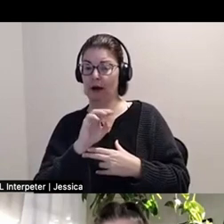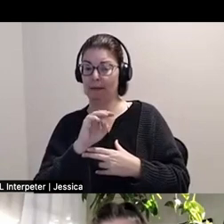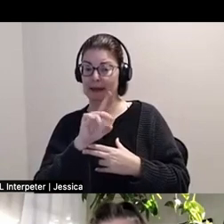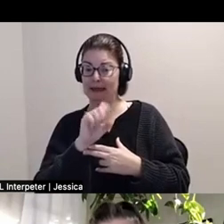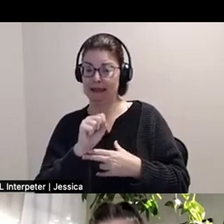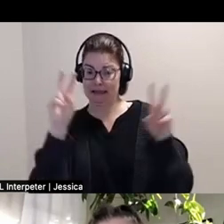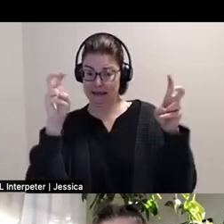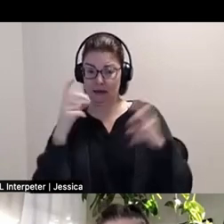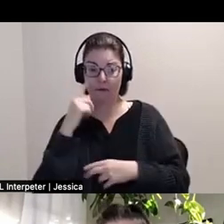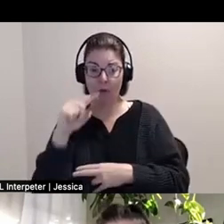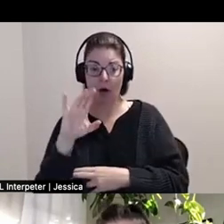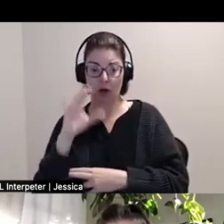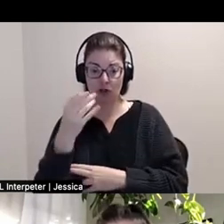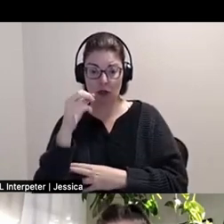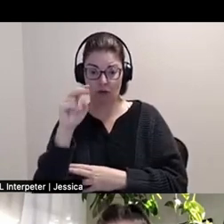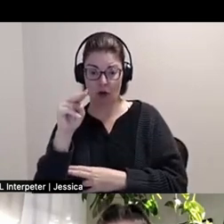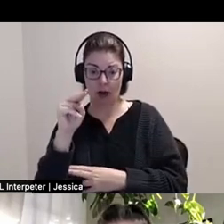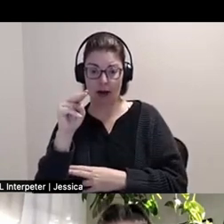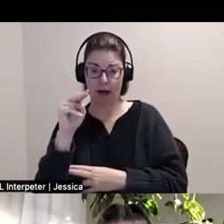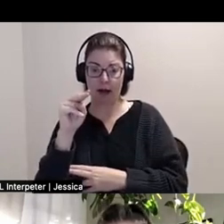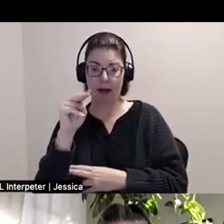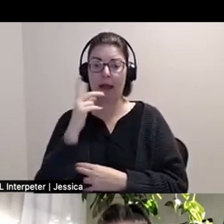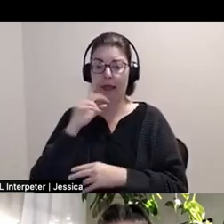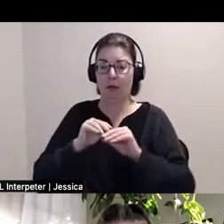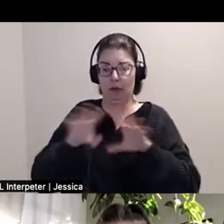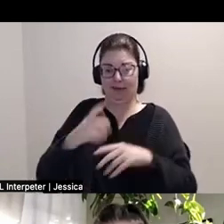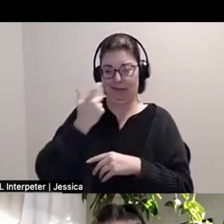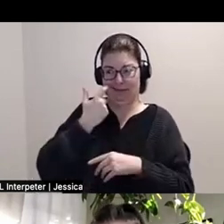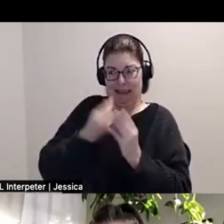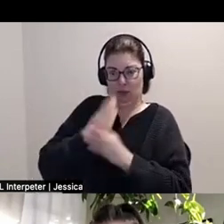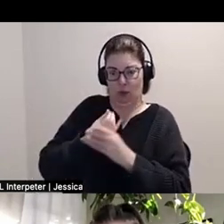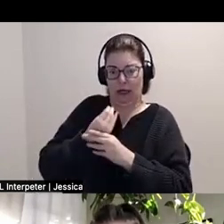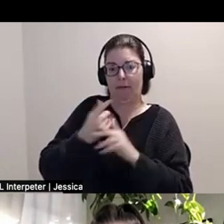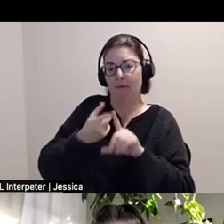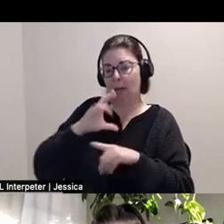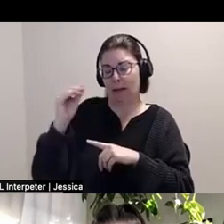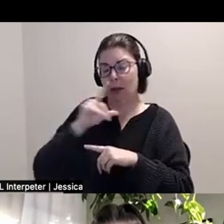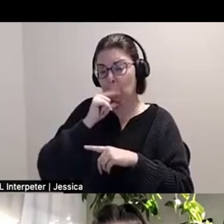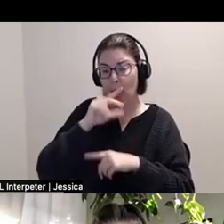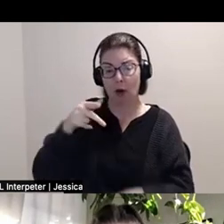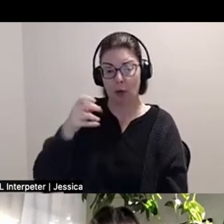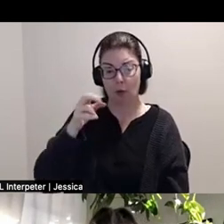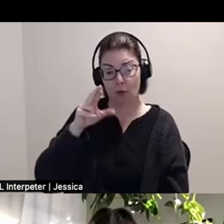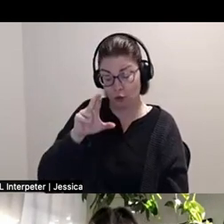was released in Spring of 2023. So that's patch.